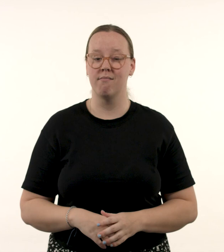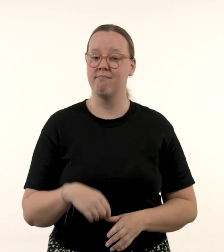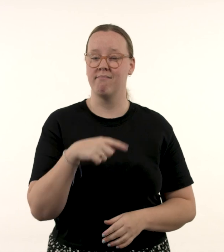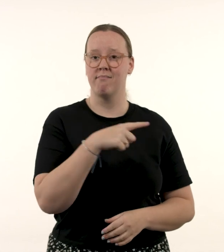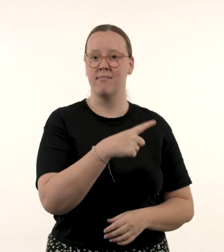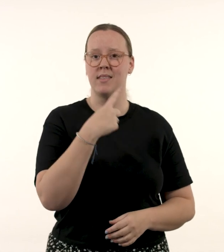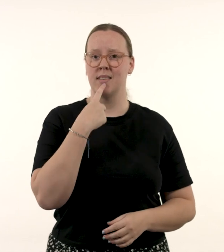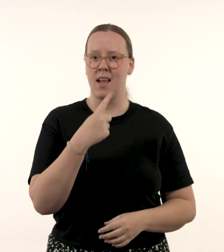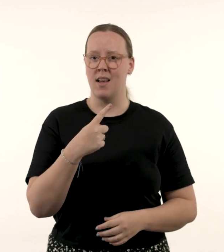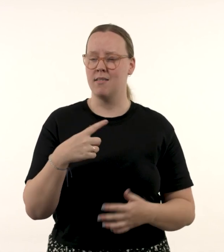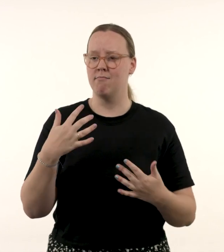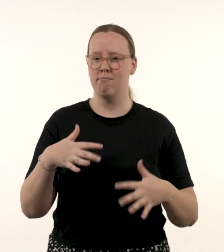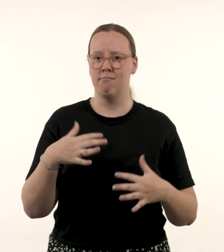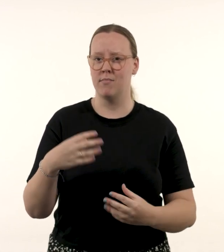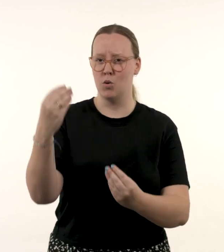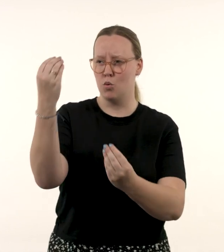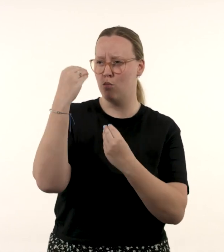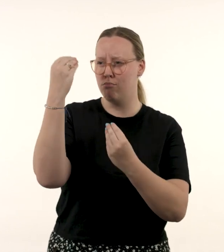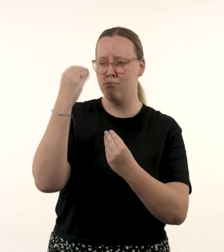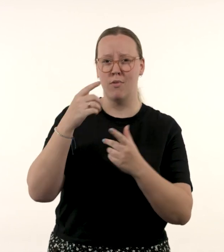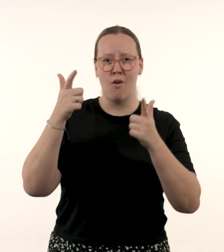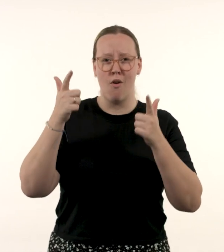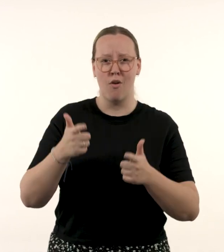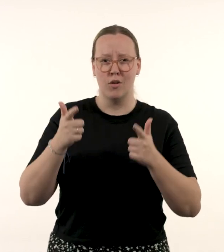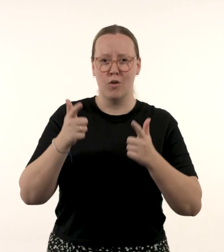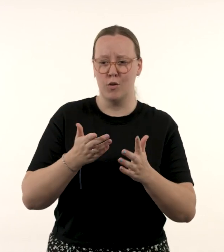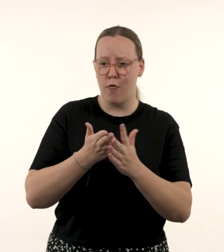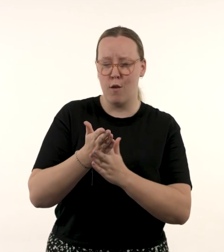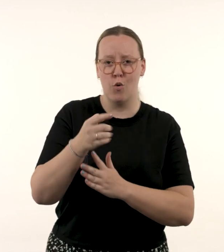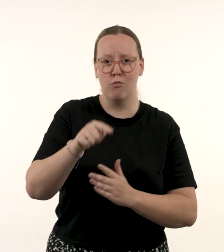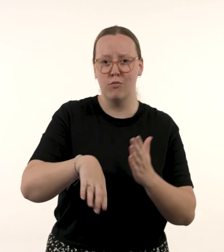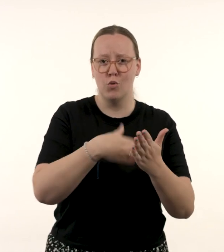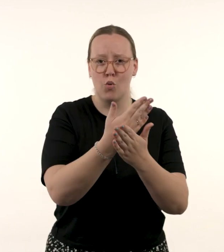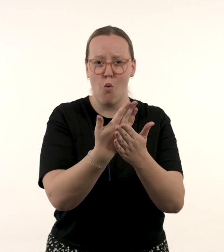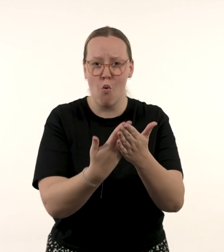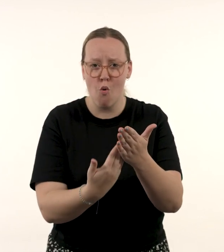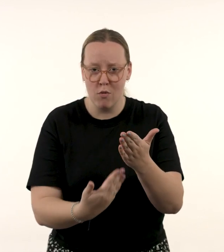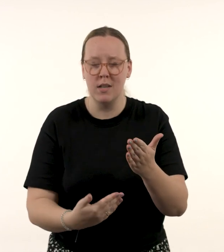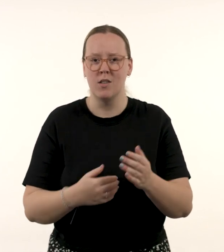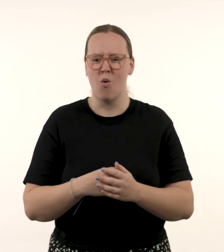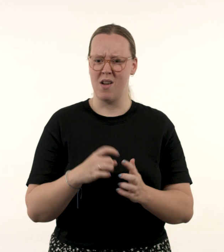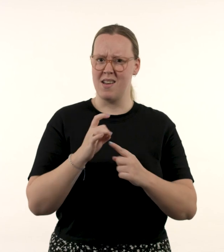‘I was taught so much with these storylines,’ she says.